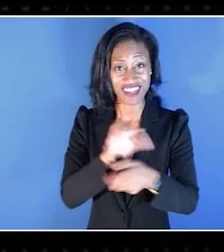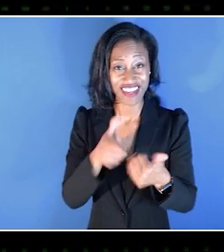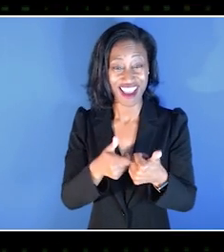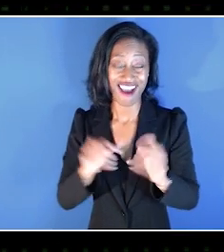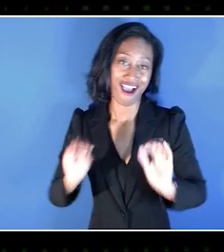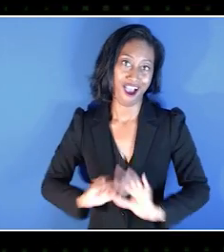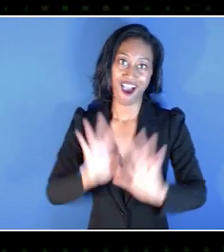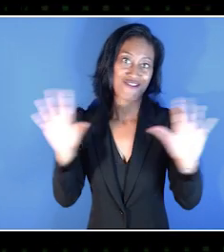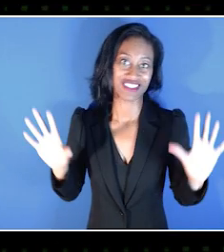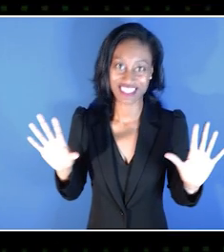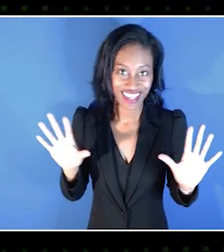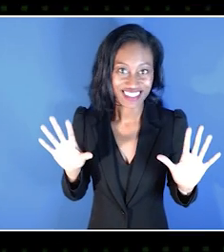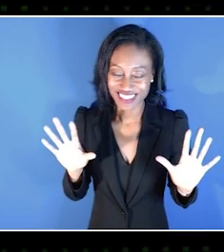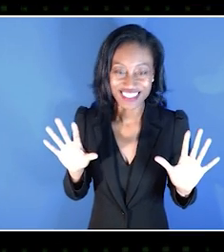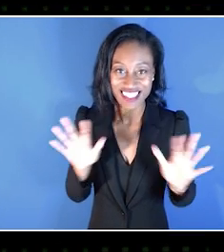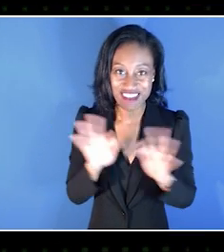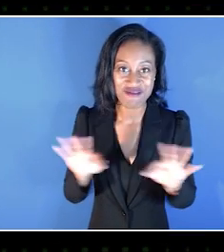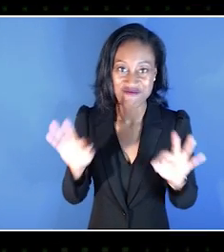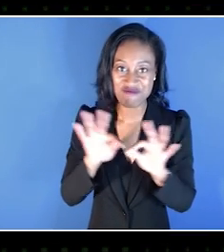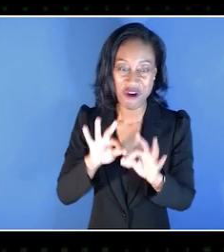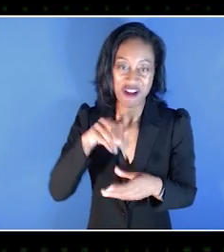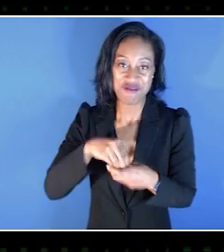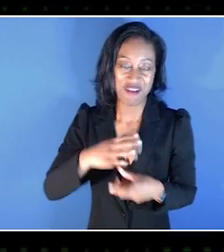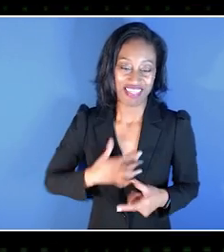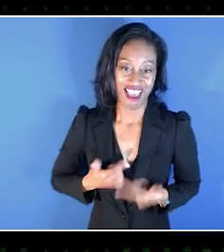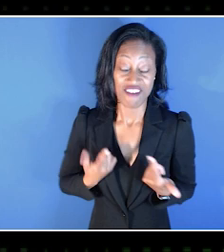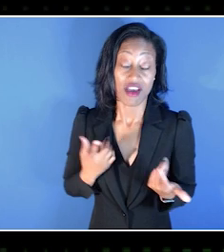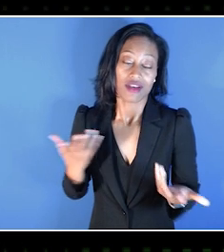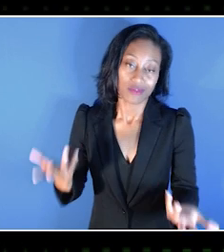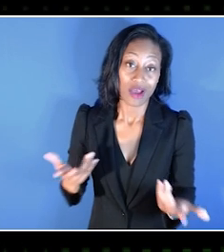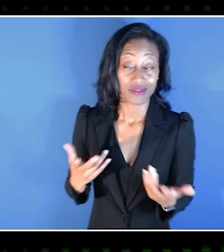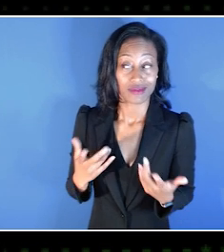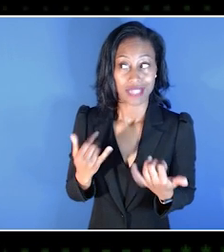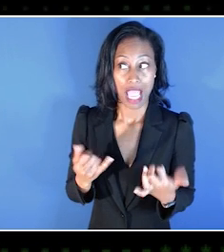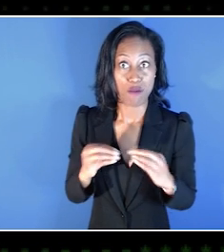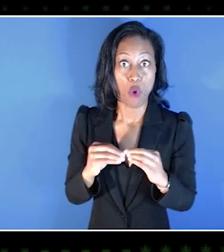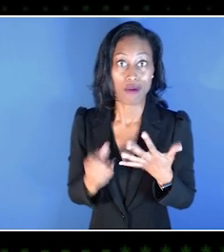still like a huge part of my life, and it became even more a part of my life